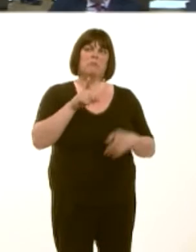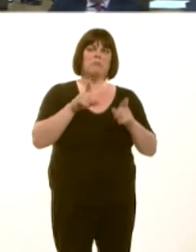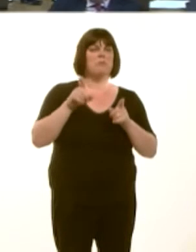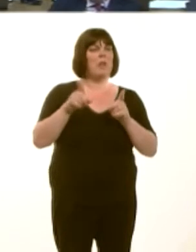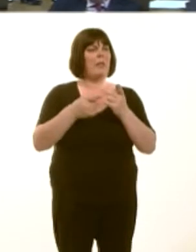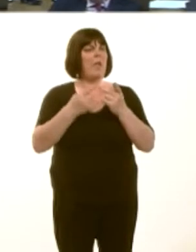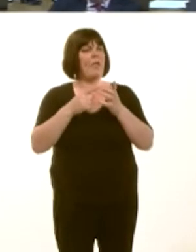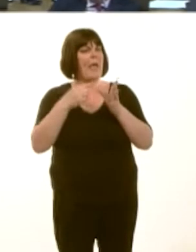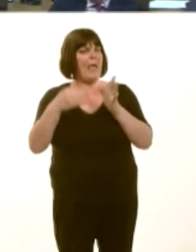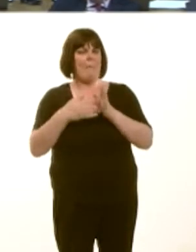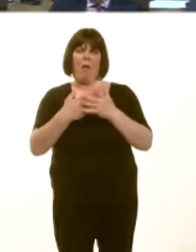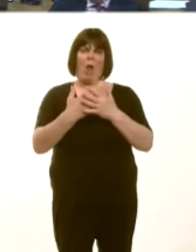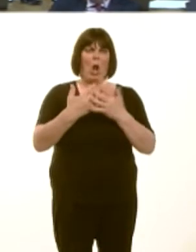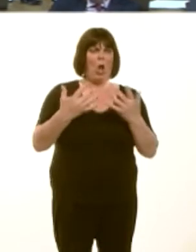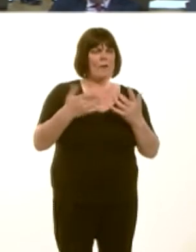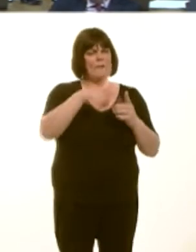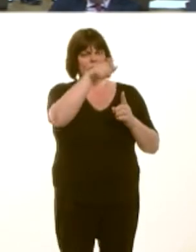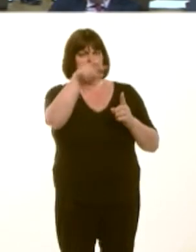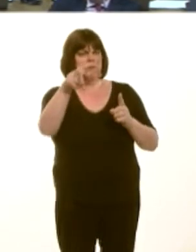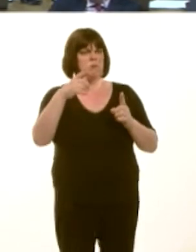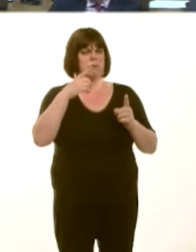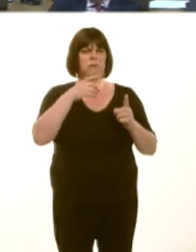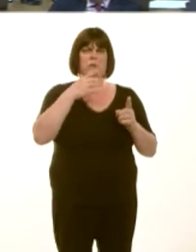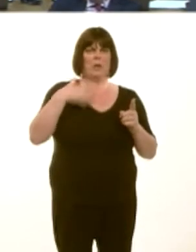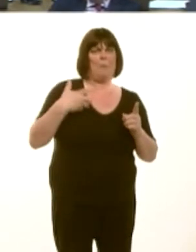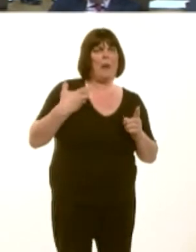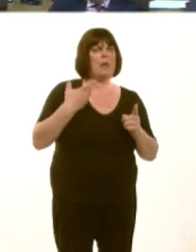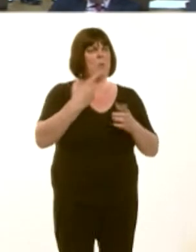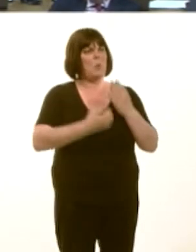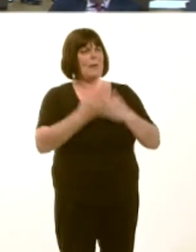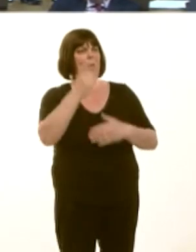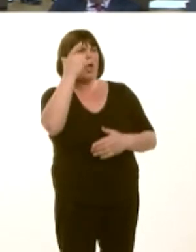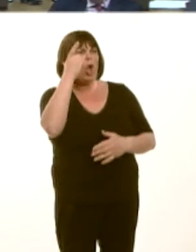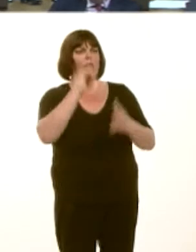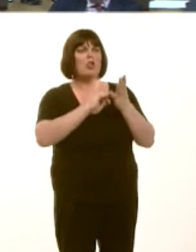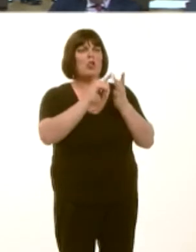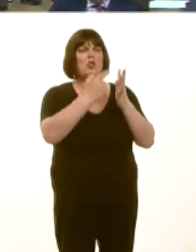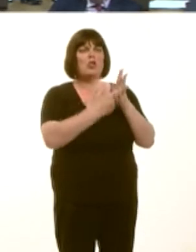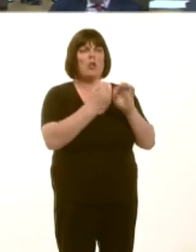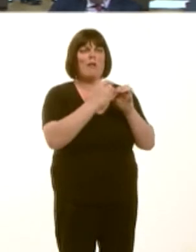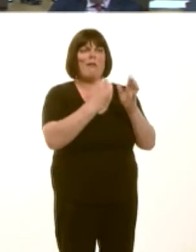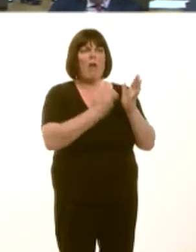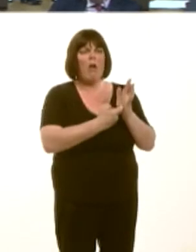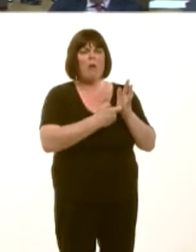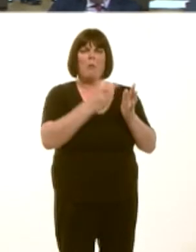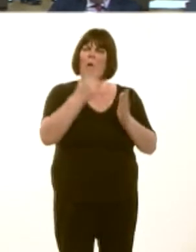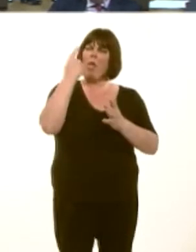Ngholeg Sir G‚r, ond beth ywír diweddaraf am waith y gweithgor a gafodd ei ffurfio gan y Gweinidog i leihau effaith y toriadau?